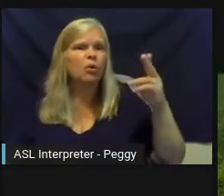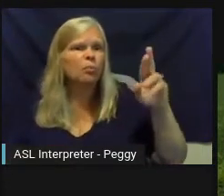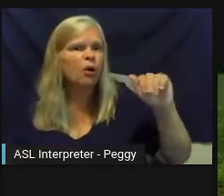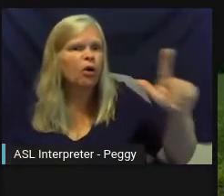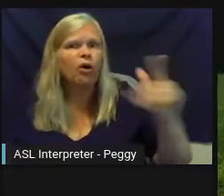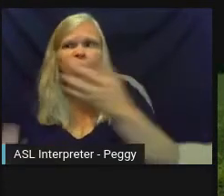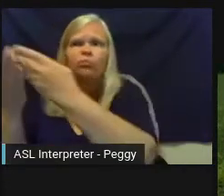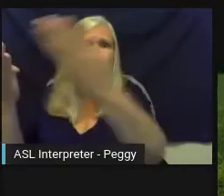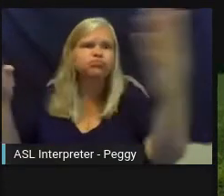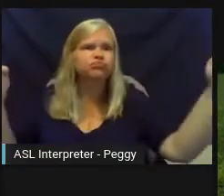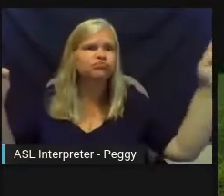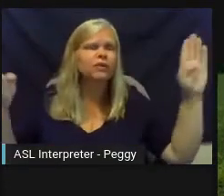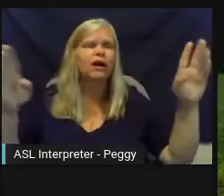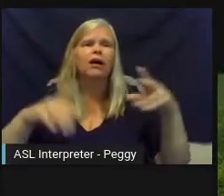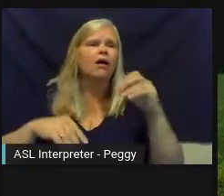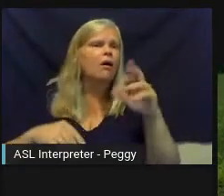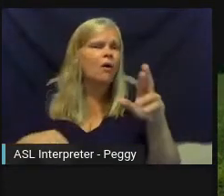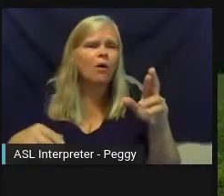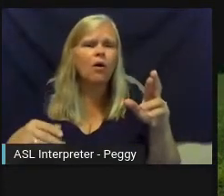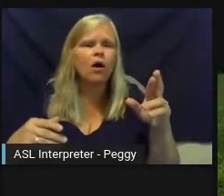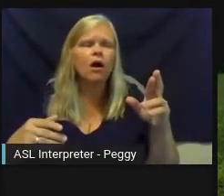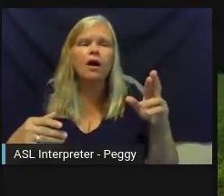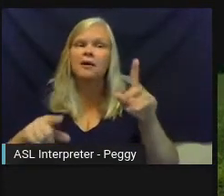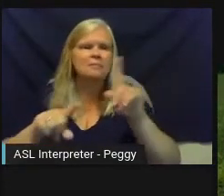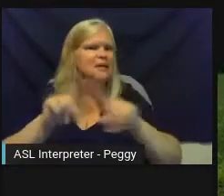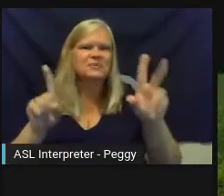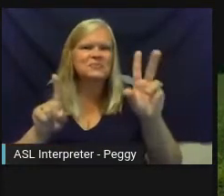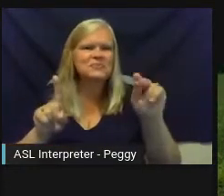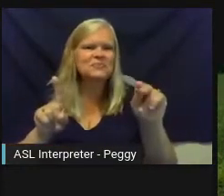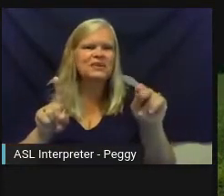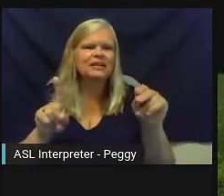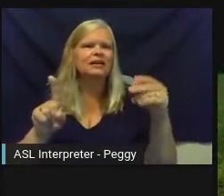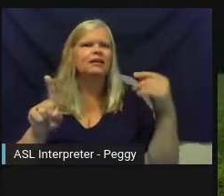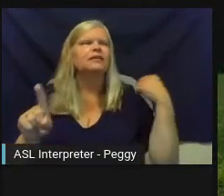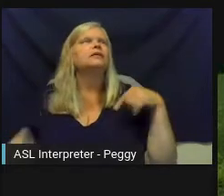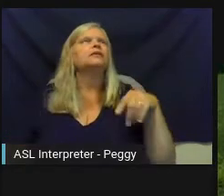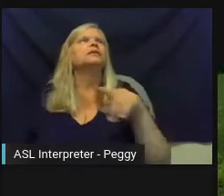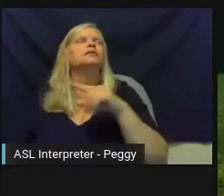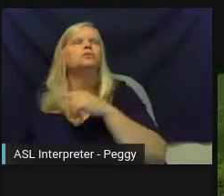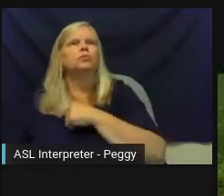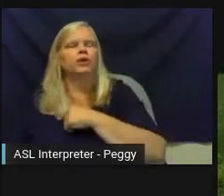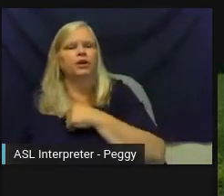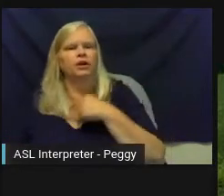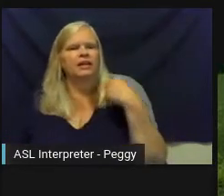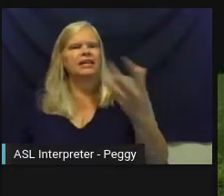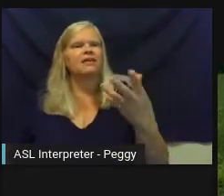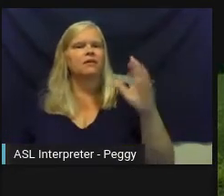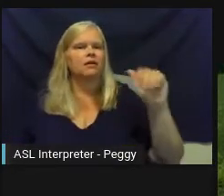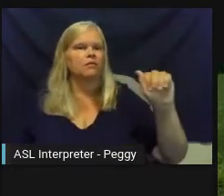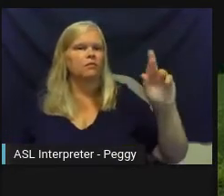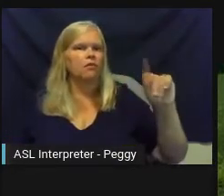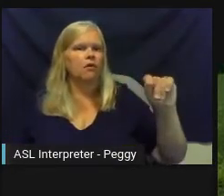And what we're believing in here is, again, the power of the arts to help advance goals, and it doesn't